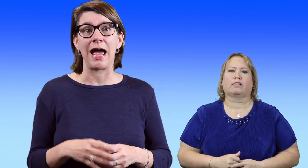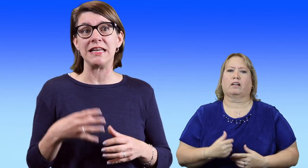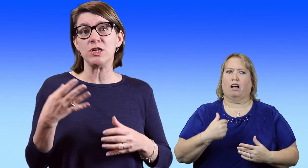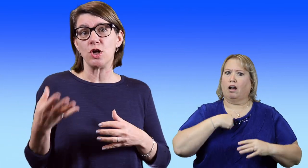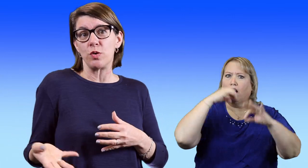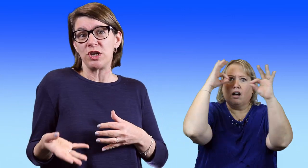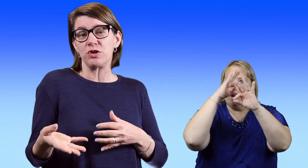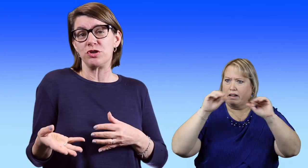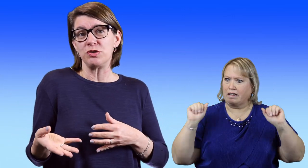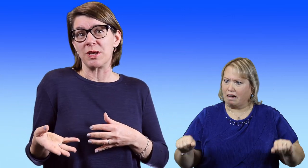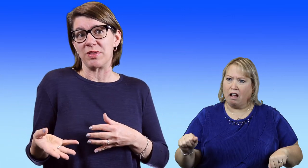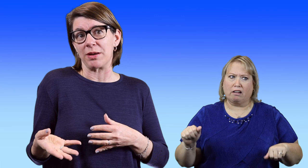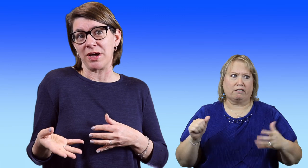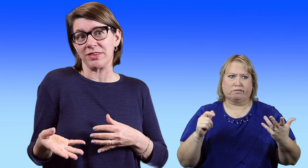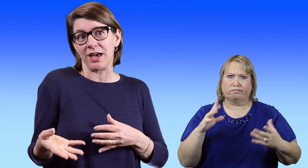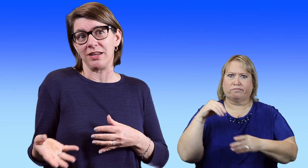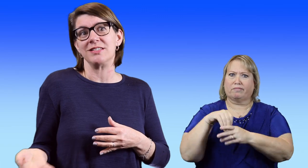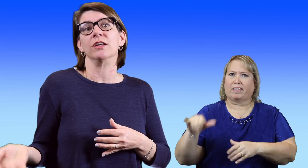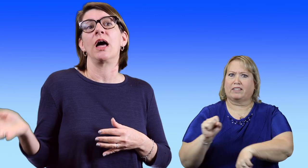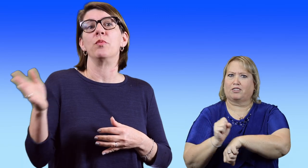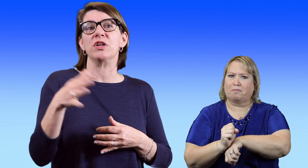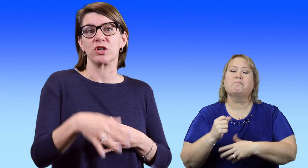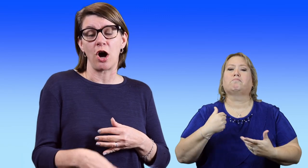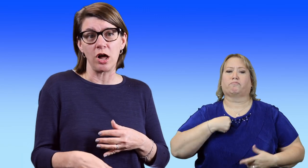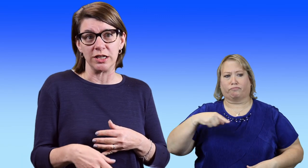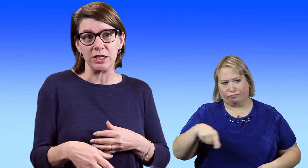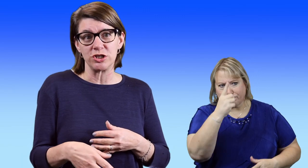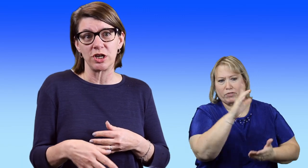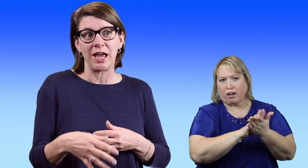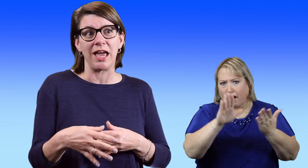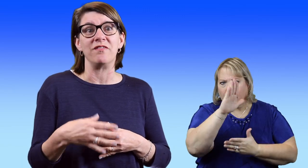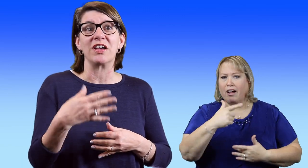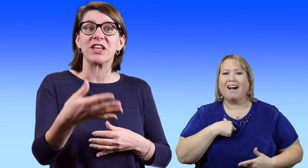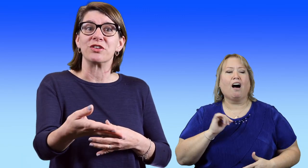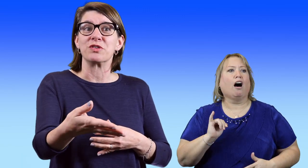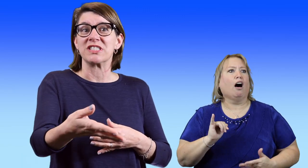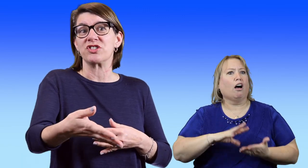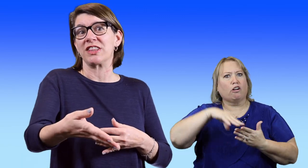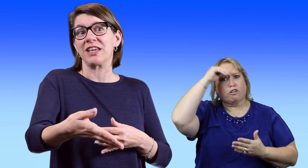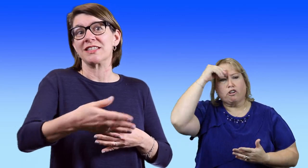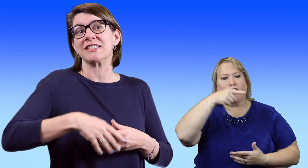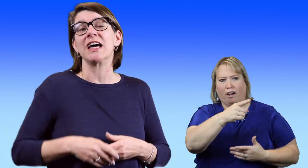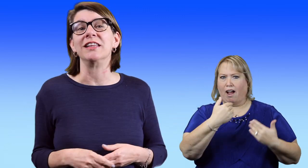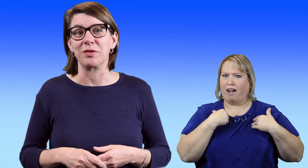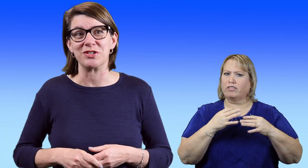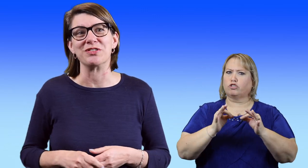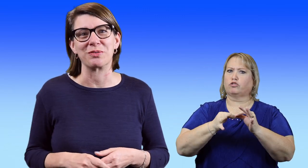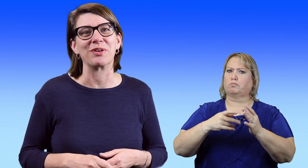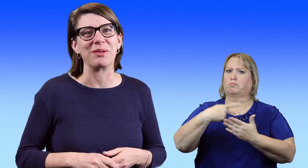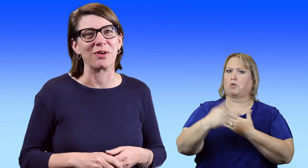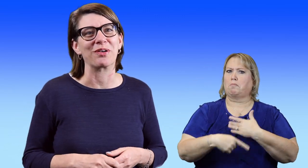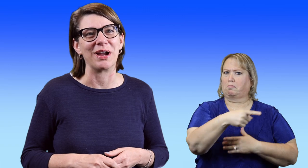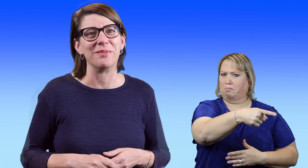I didn't know that you could do something about it until I went to college and found out there was such a thing as a sign language interpreting program.